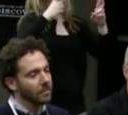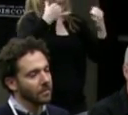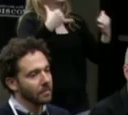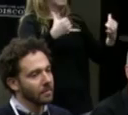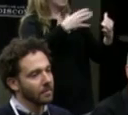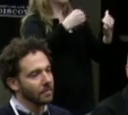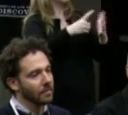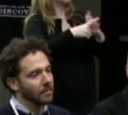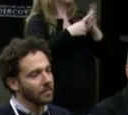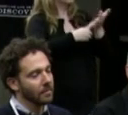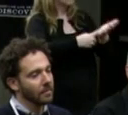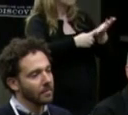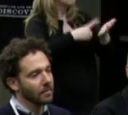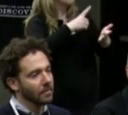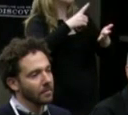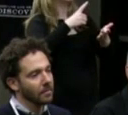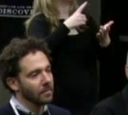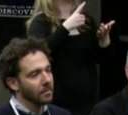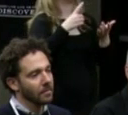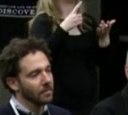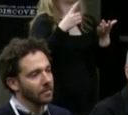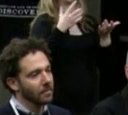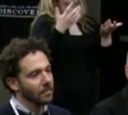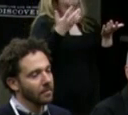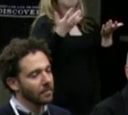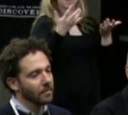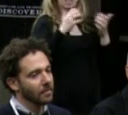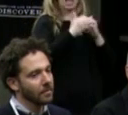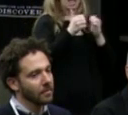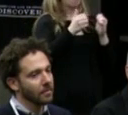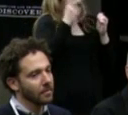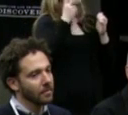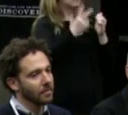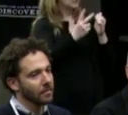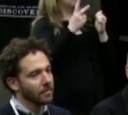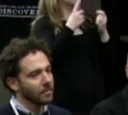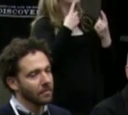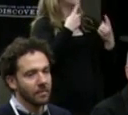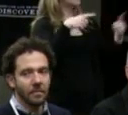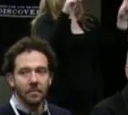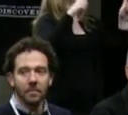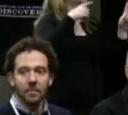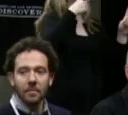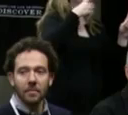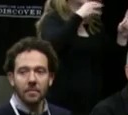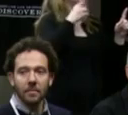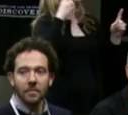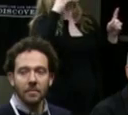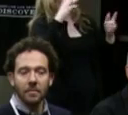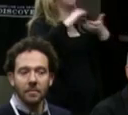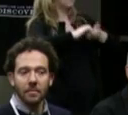with our panelists are the ways that we've seen successful deaf and hearing collaborations, and what can we do